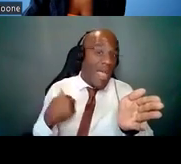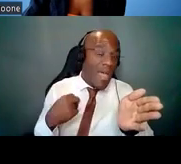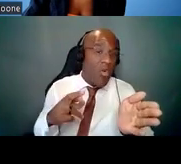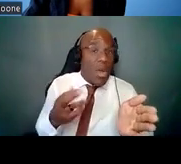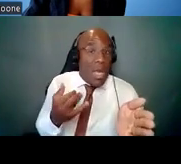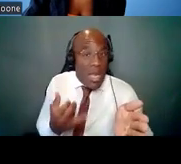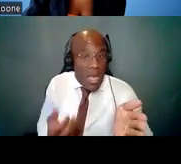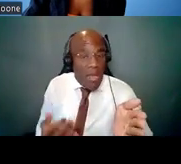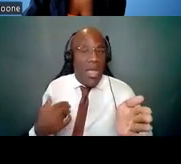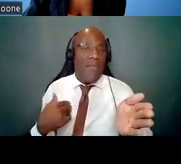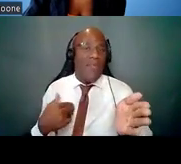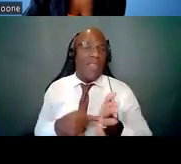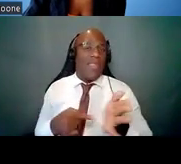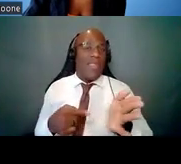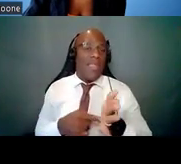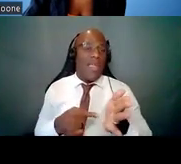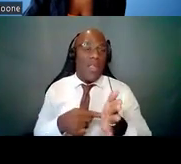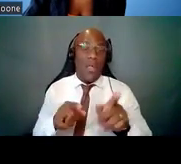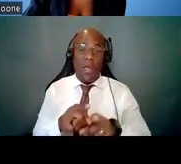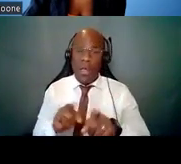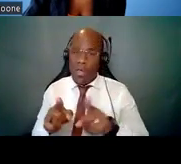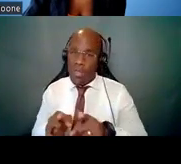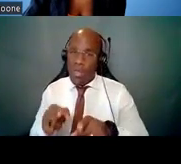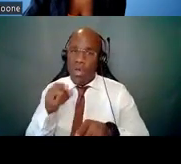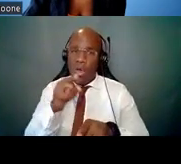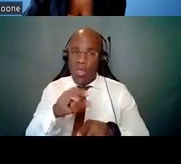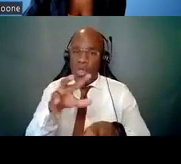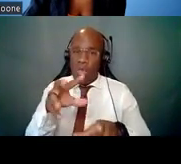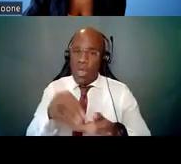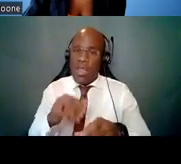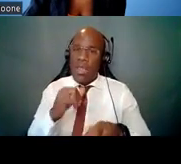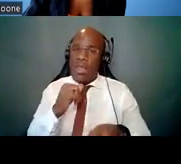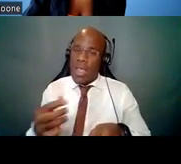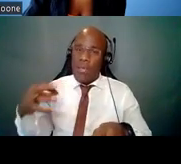are you conducting research at a non-profit institution?